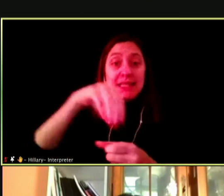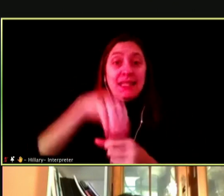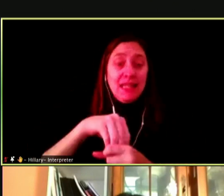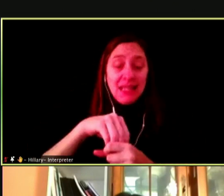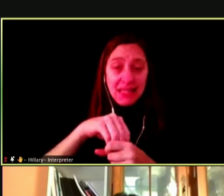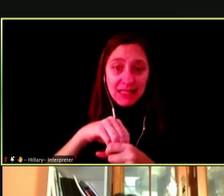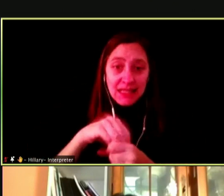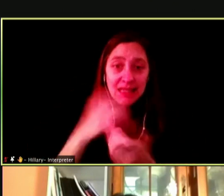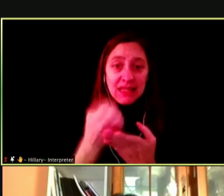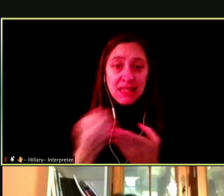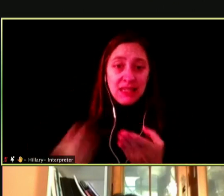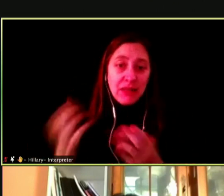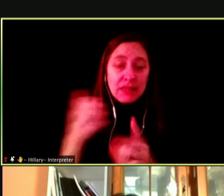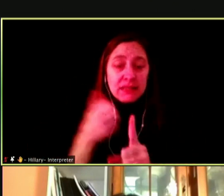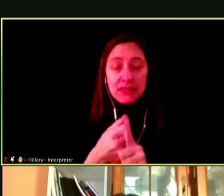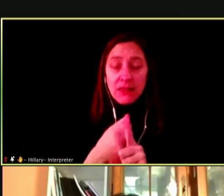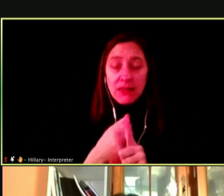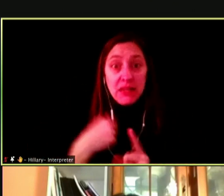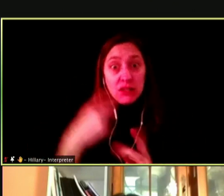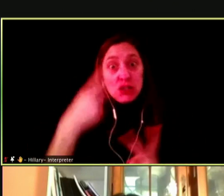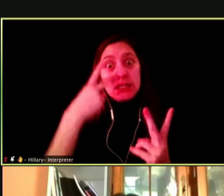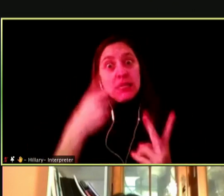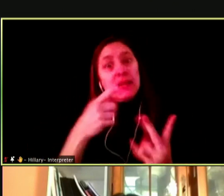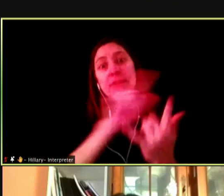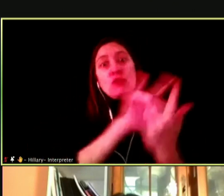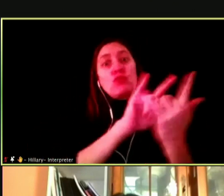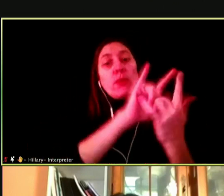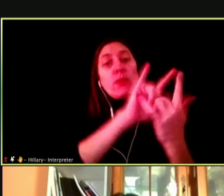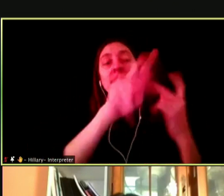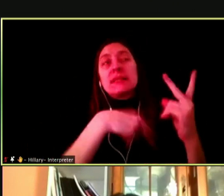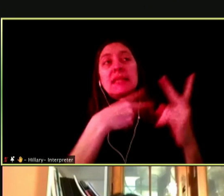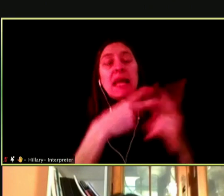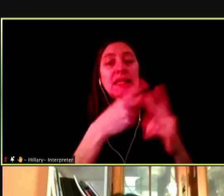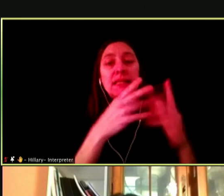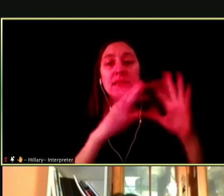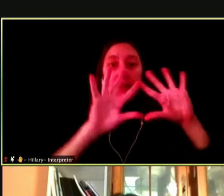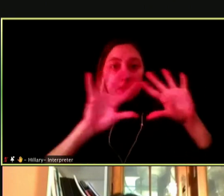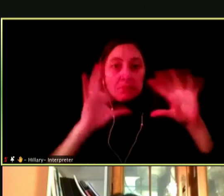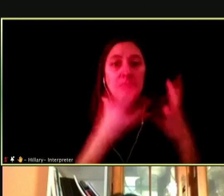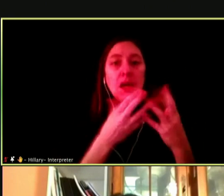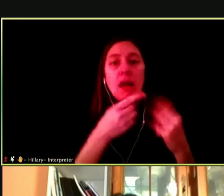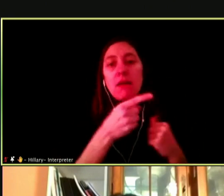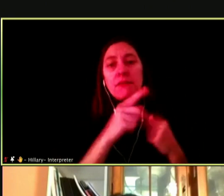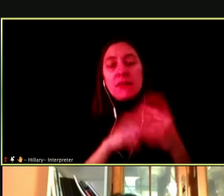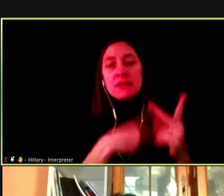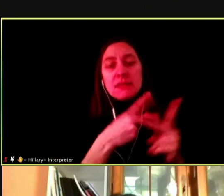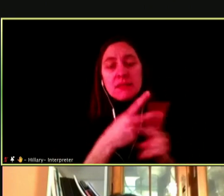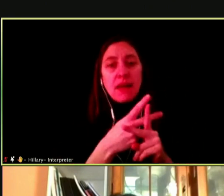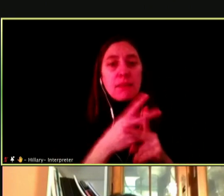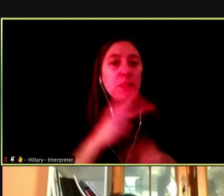THEY'VE JUST SEEN THIS ROMANTICIZED IMAGE OF THIS AESTHETIC TYPE OF SMOKING, BUT IT